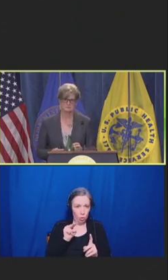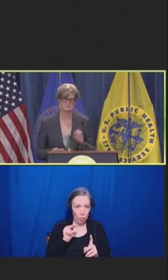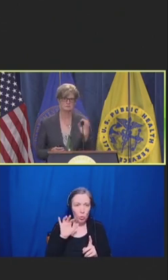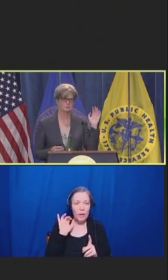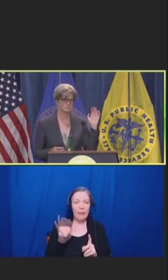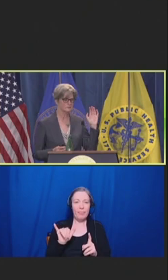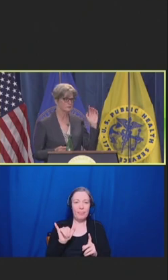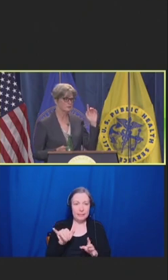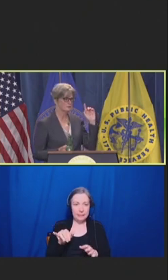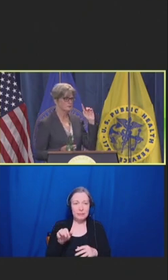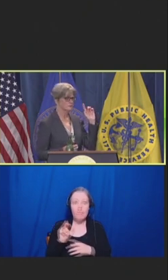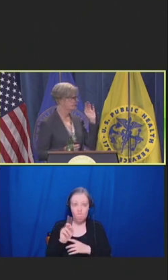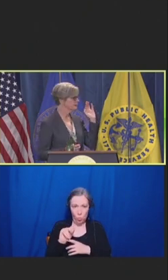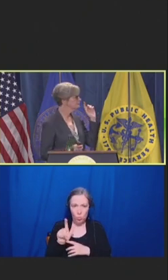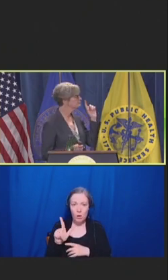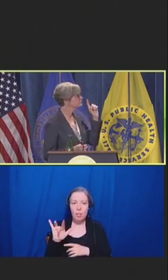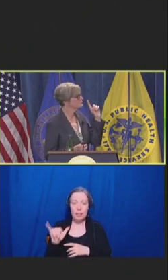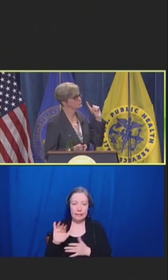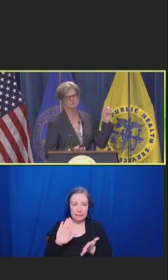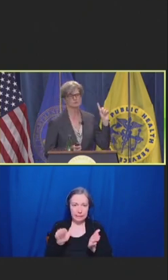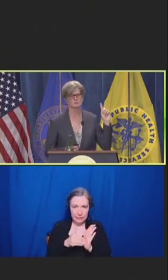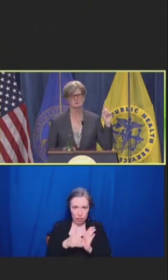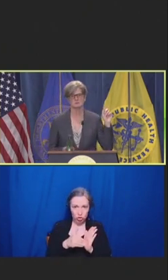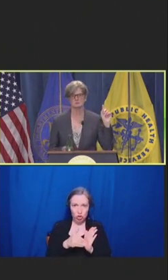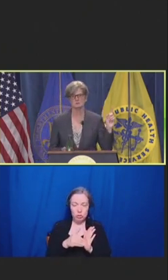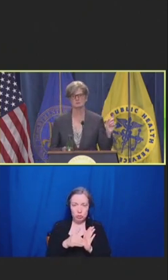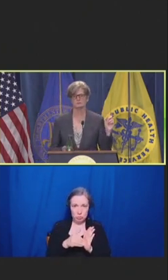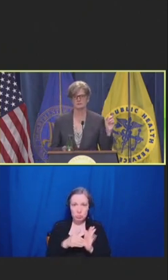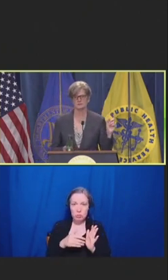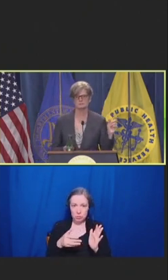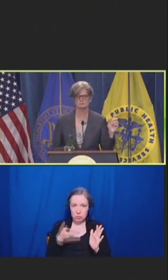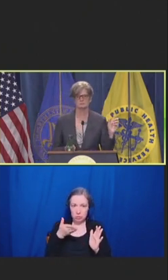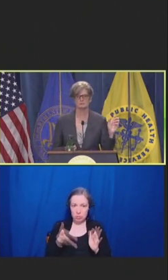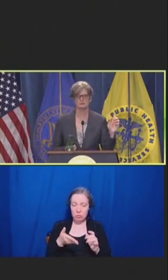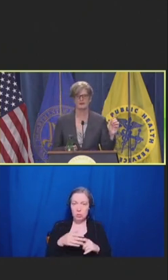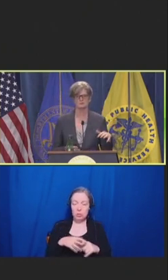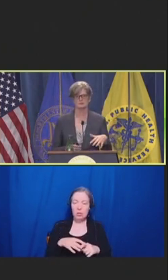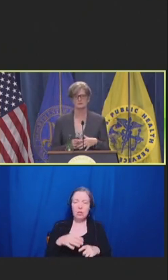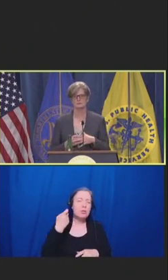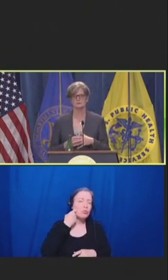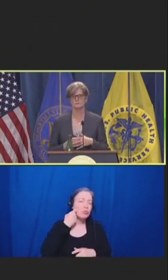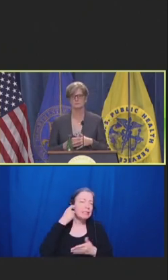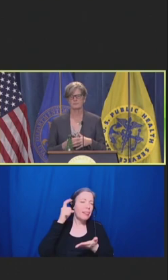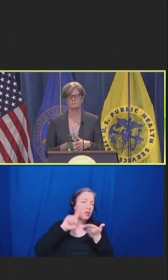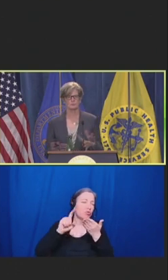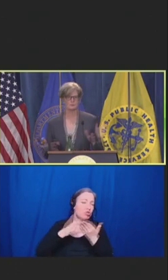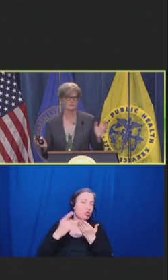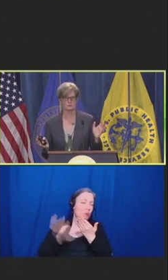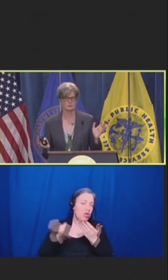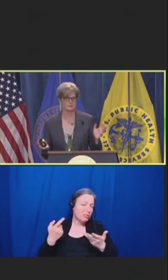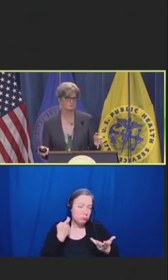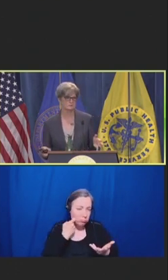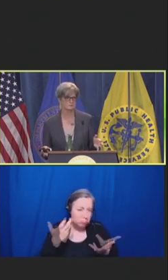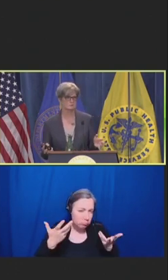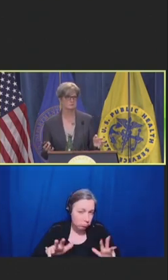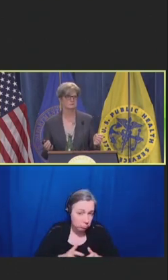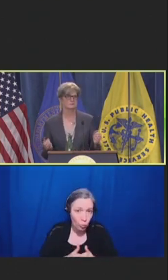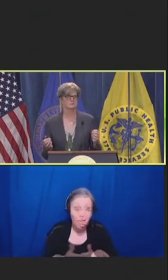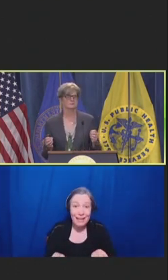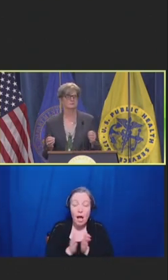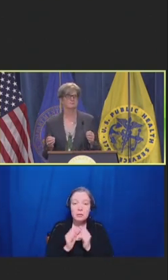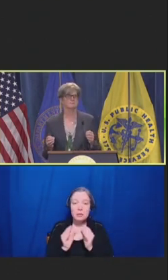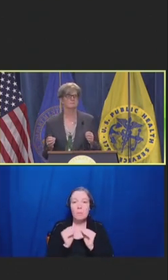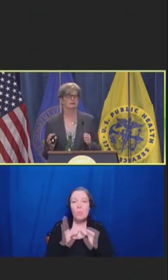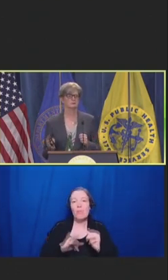This is from a research project that we just finished asking more than four dozen experts